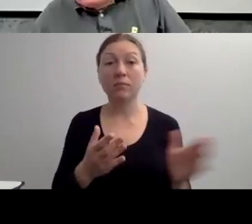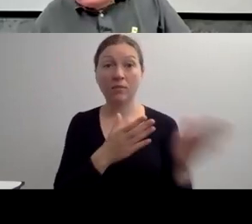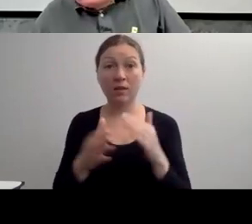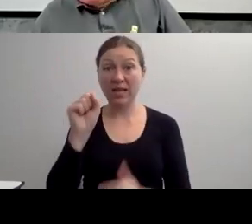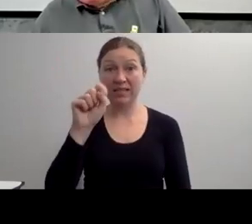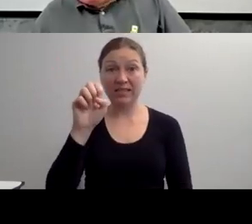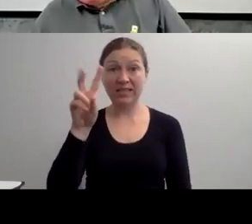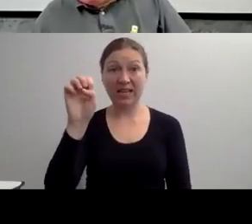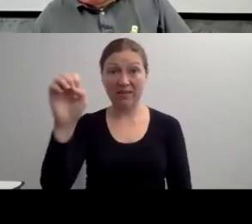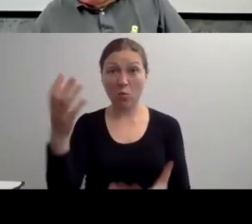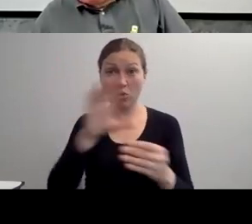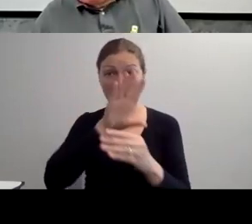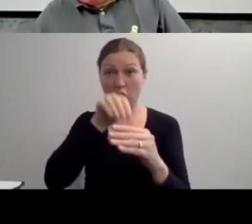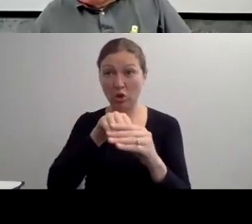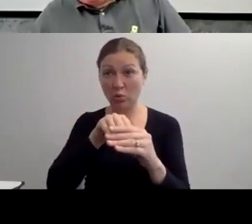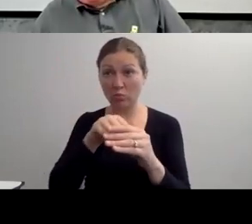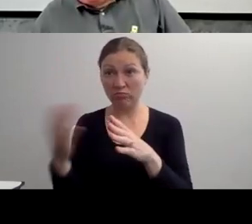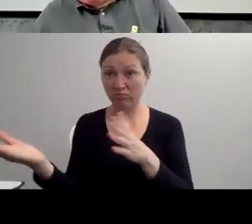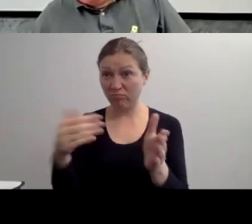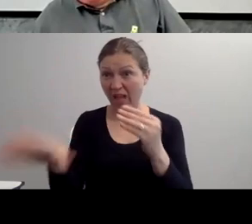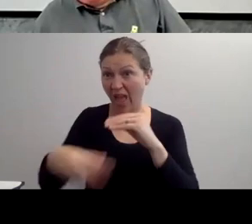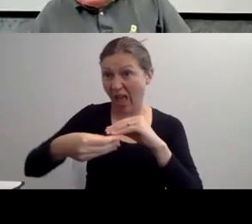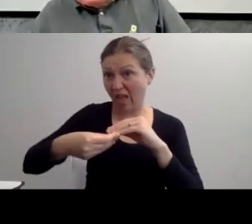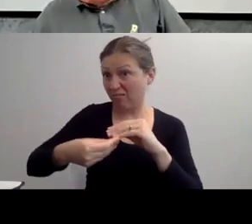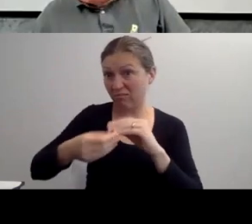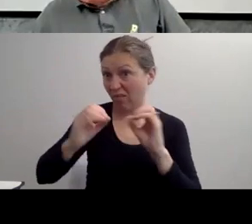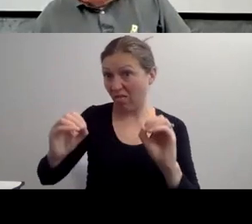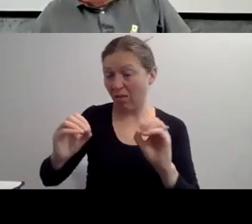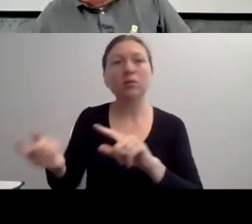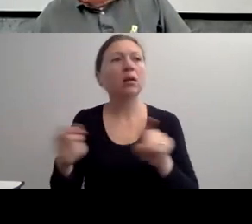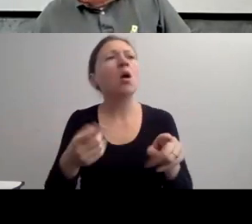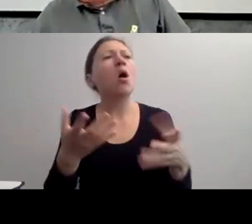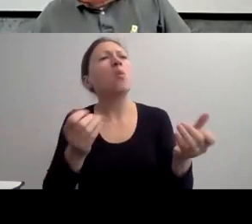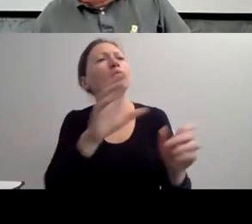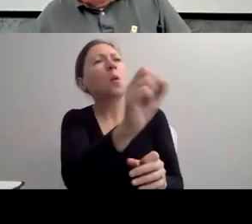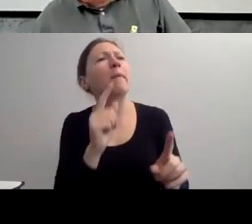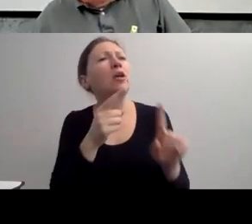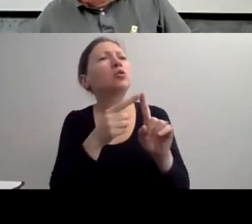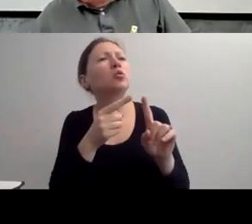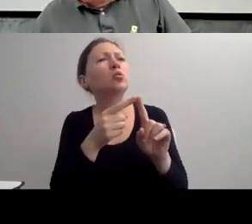I WOULD LIKE TO POINT OUT THAT THESE SERVICES MEAN LEAVING IN MY HOUSE AND ME HIRING THE